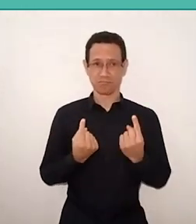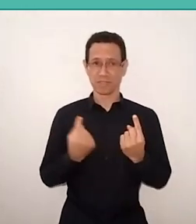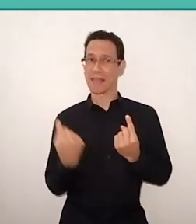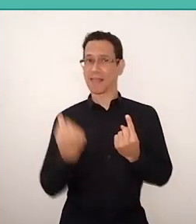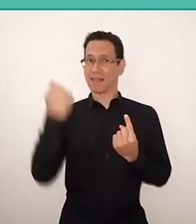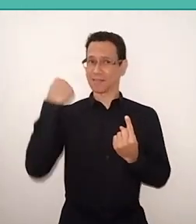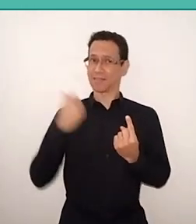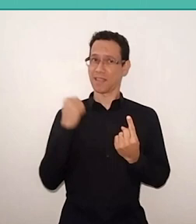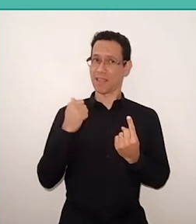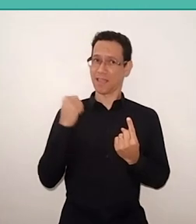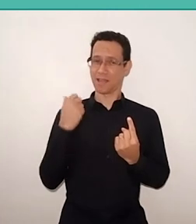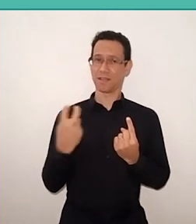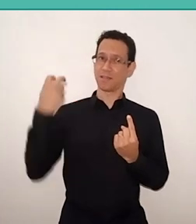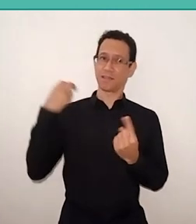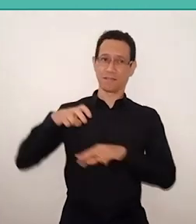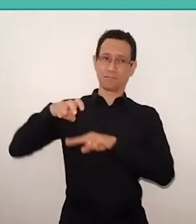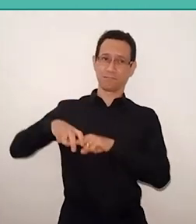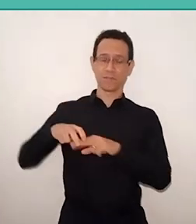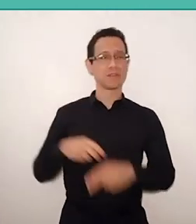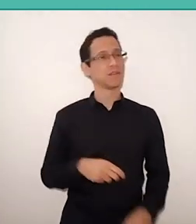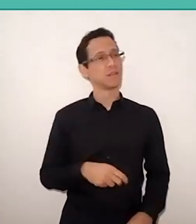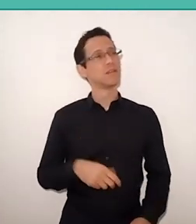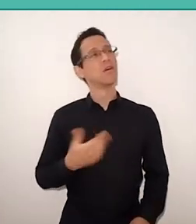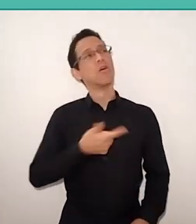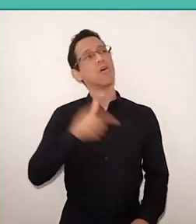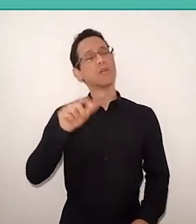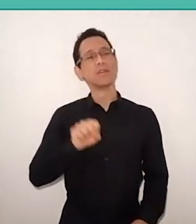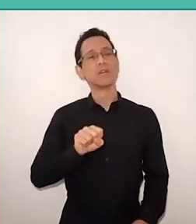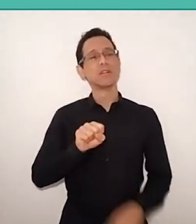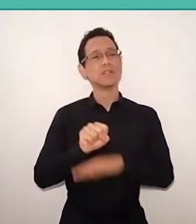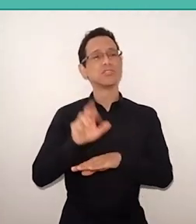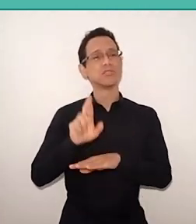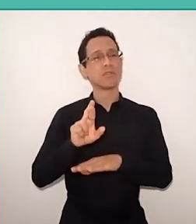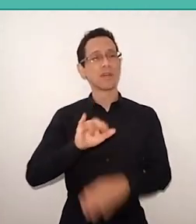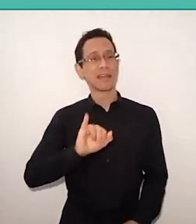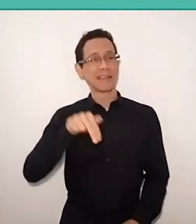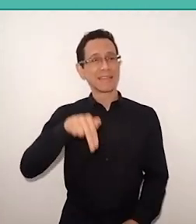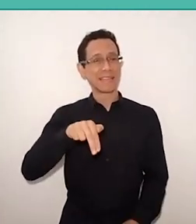he asked me like this: "Grandpa, and Mr. Incredible?" I said that?". “Mr. Incredible? Ask the guy there.”